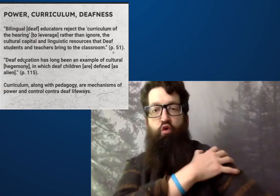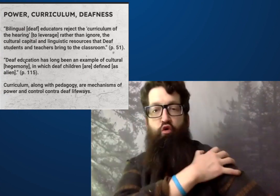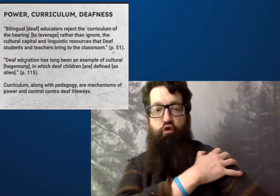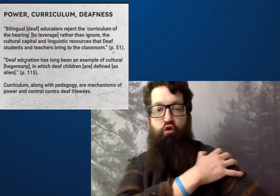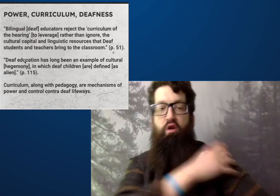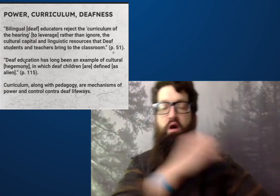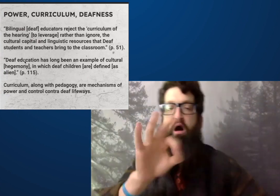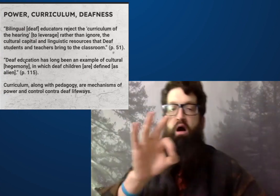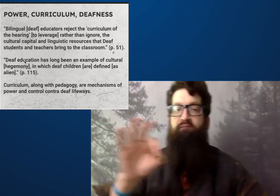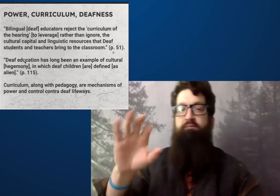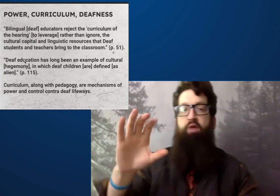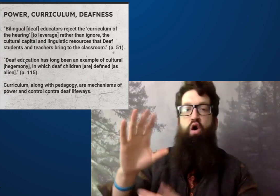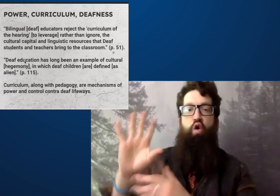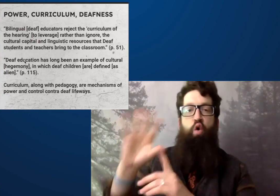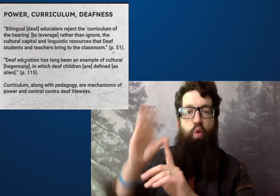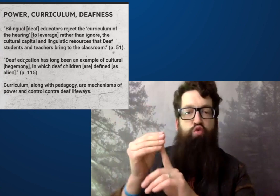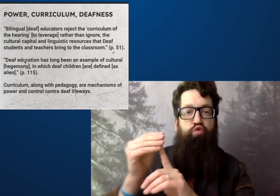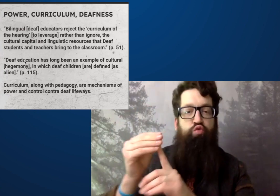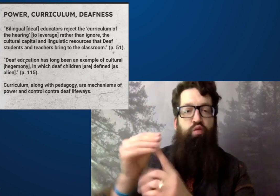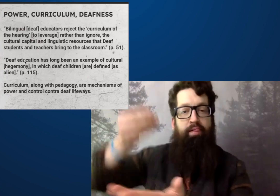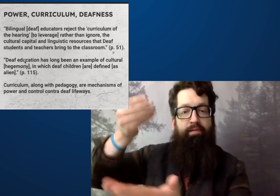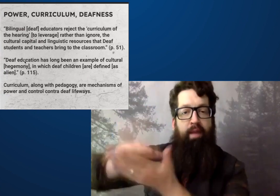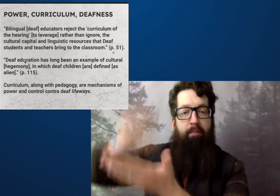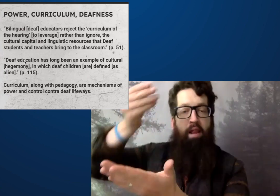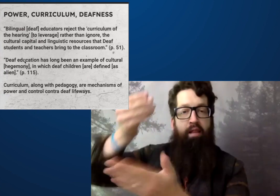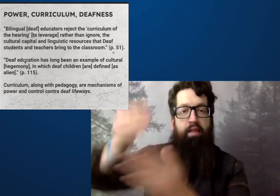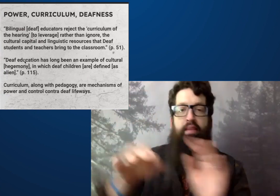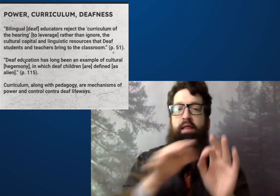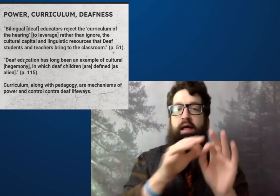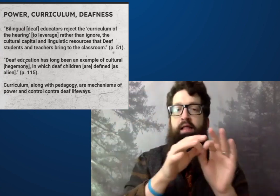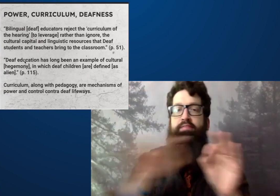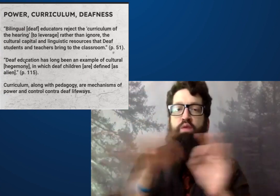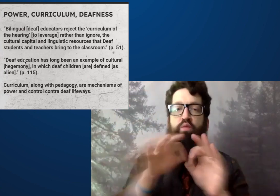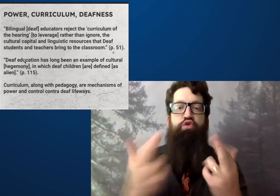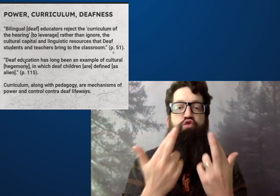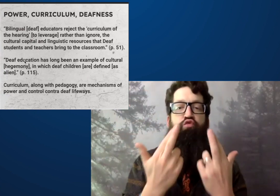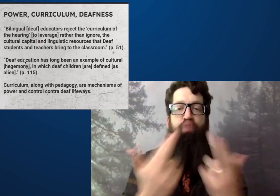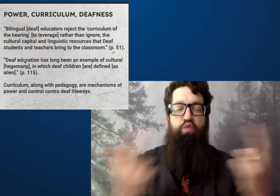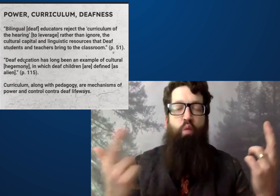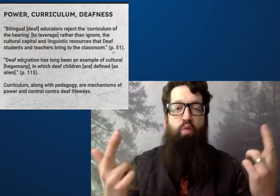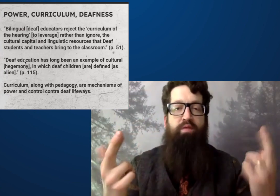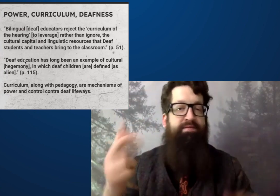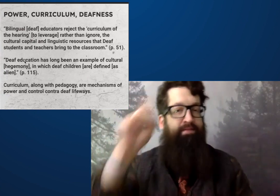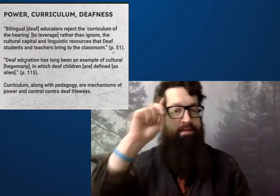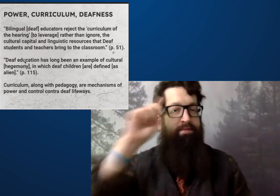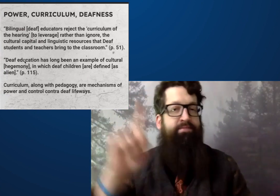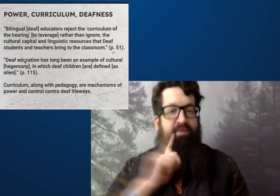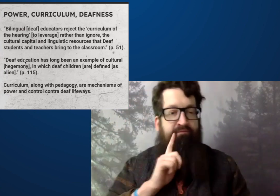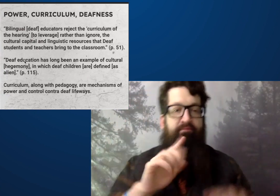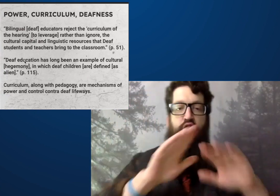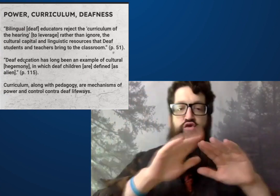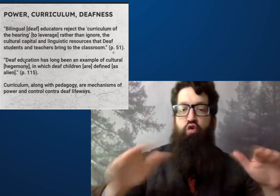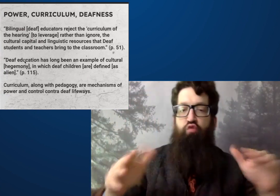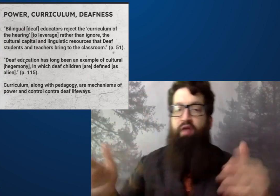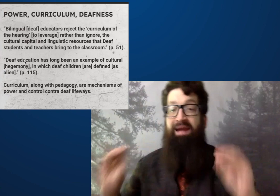rather than ignores the cultural capital and linguistic resources that deaf